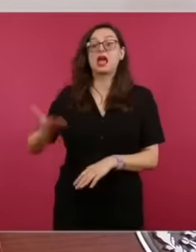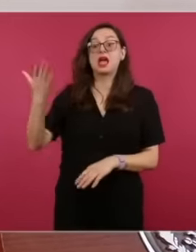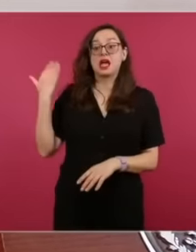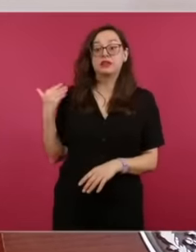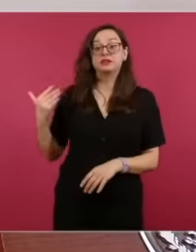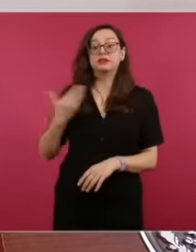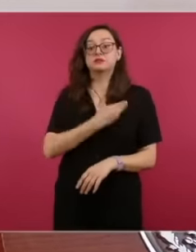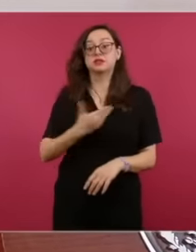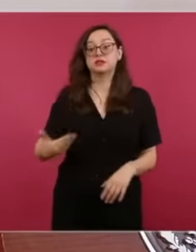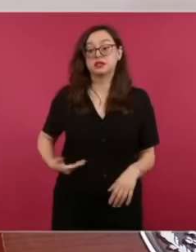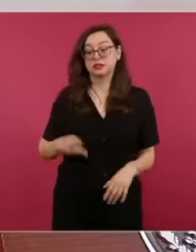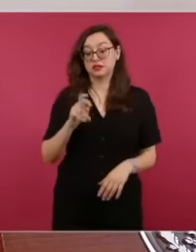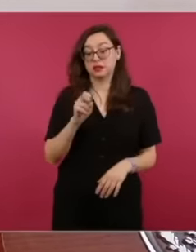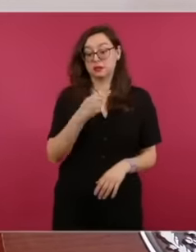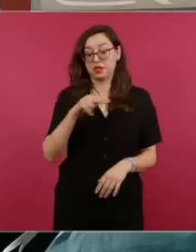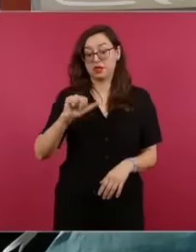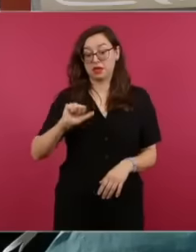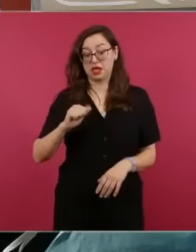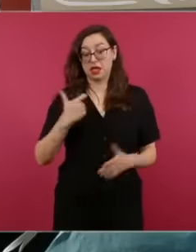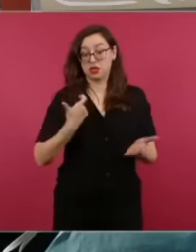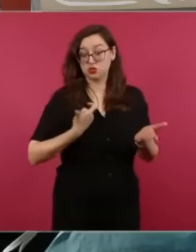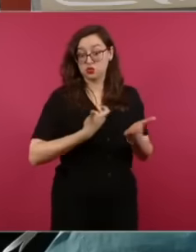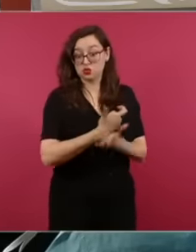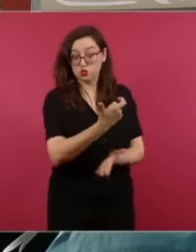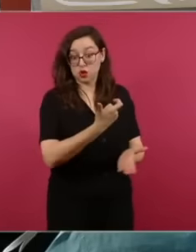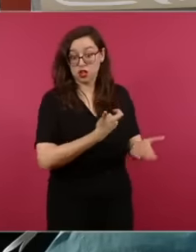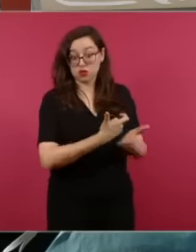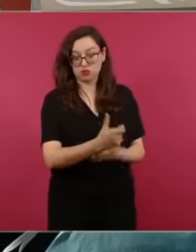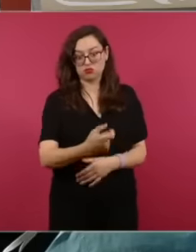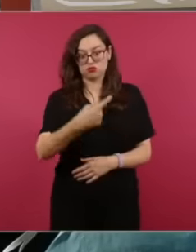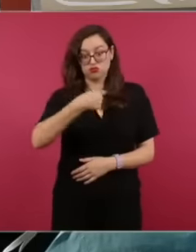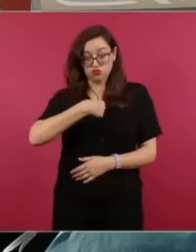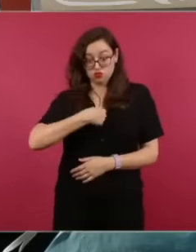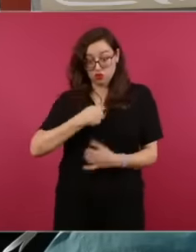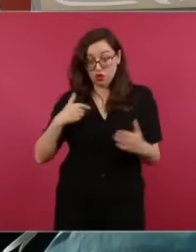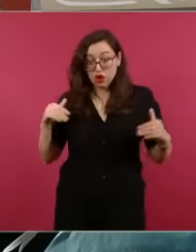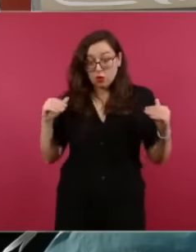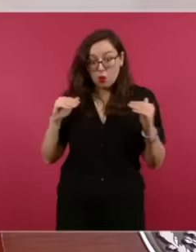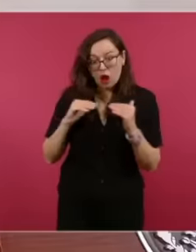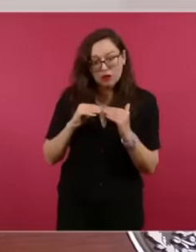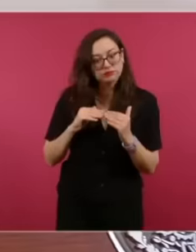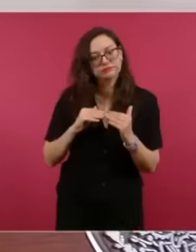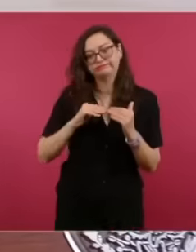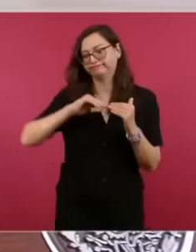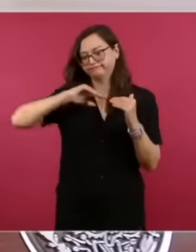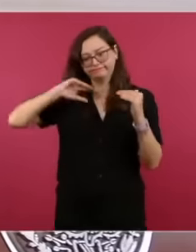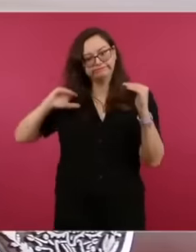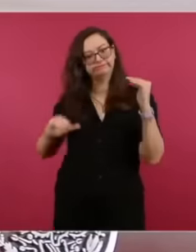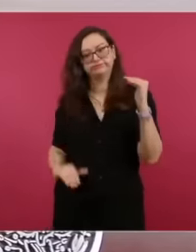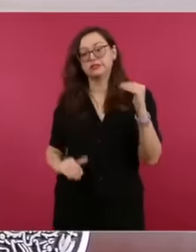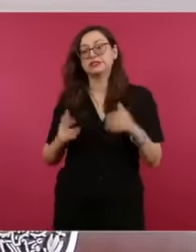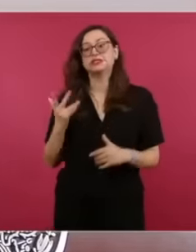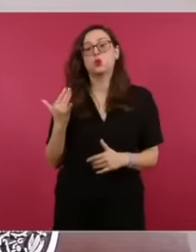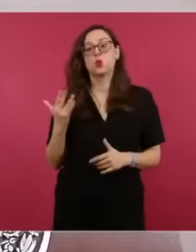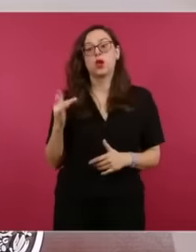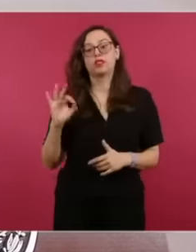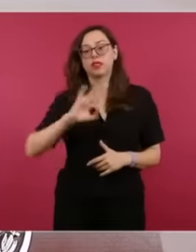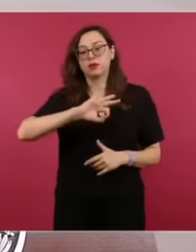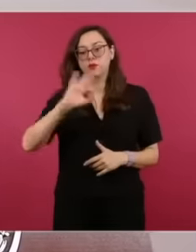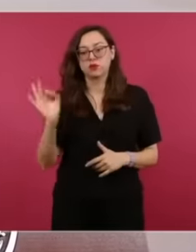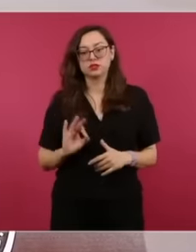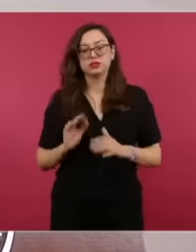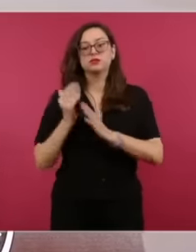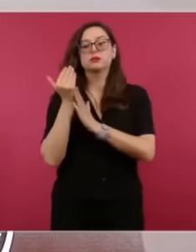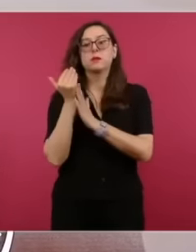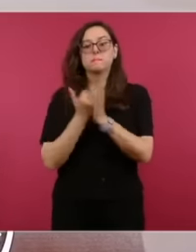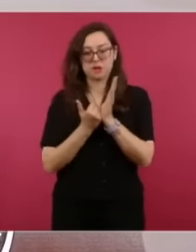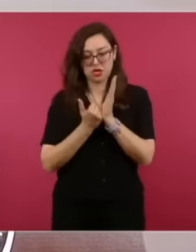Nieto did, there is no